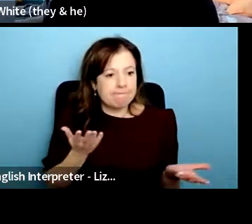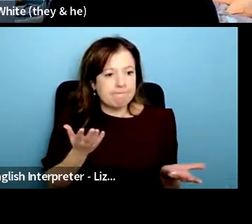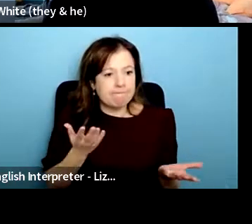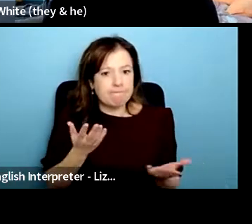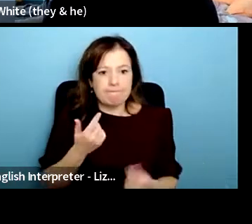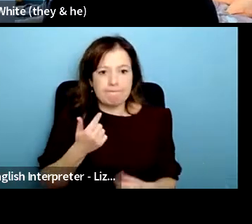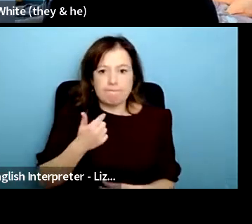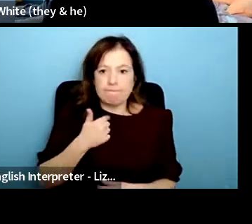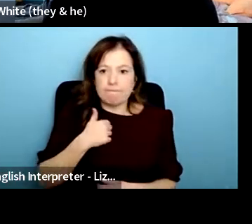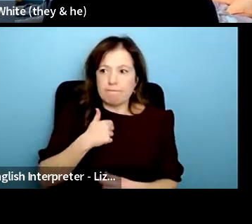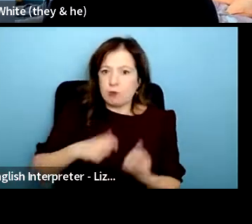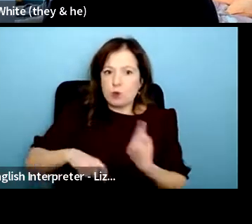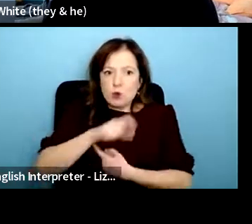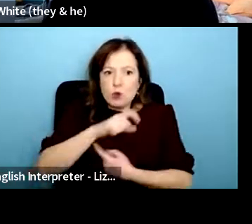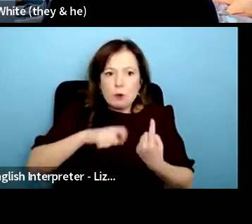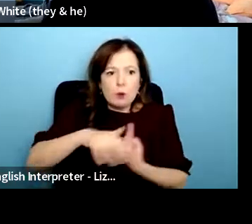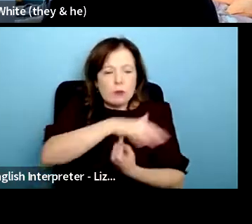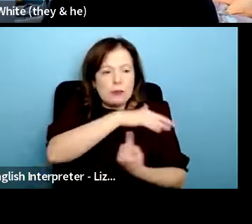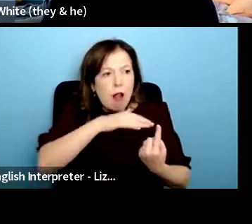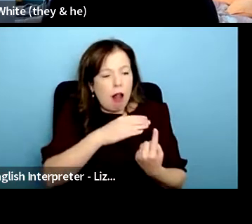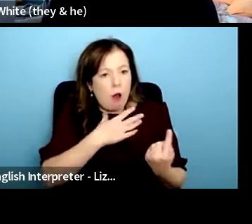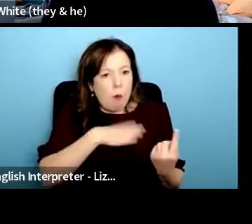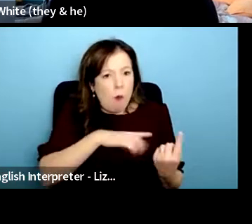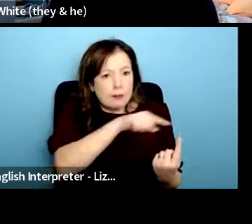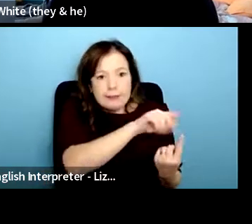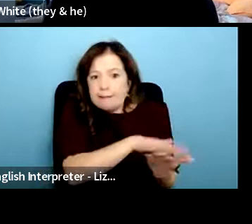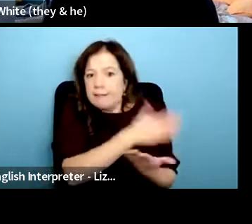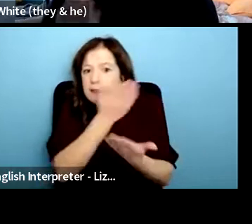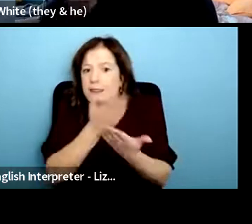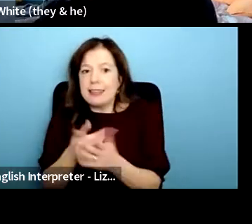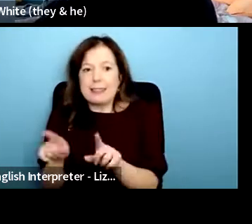powerful community spaces how can we do that and really have a mental health intervention